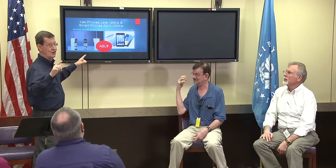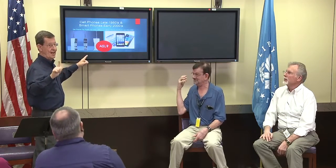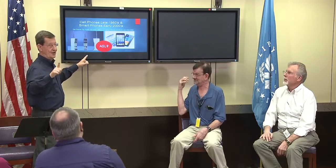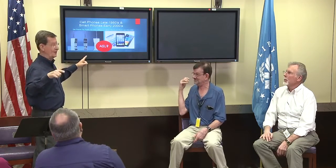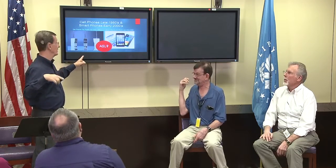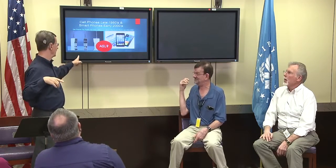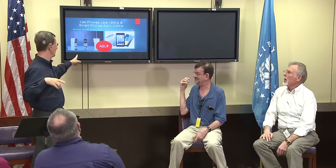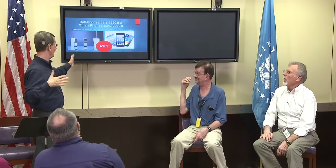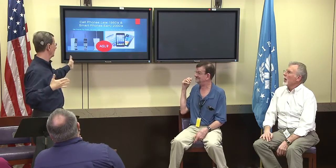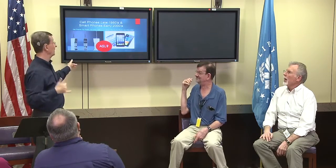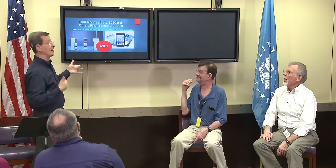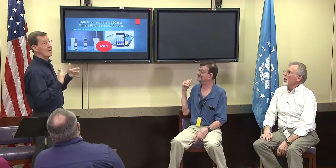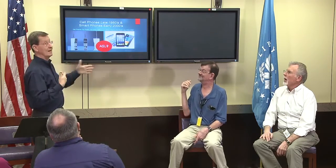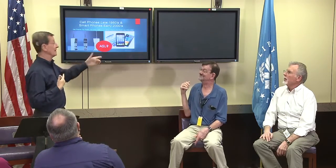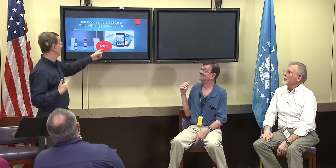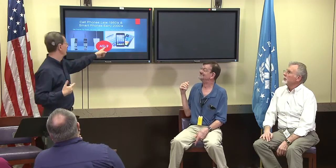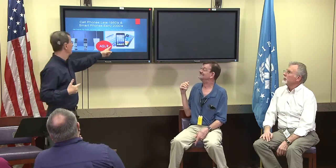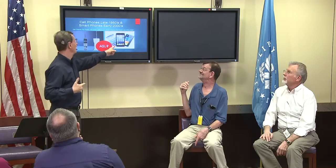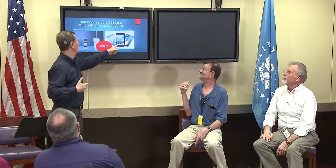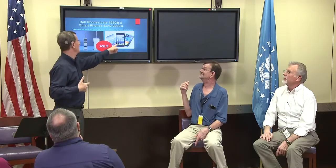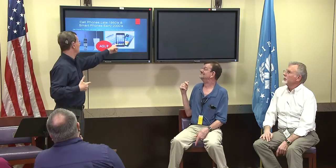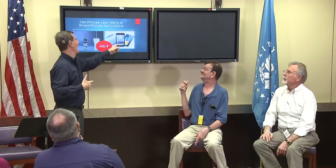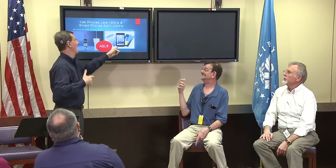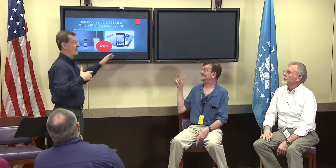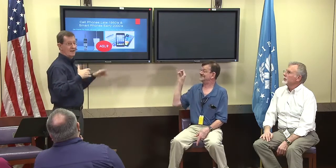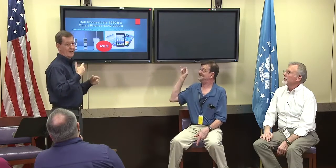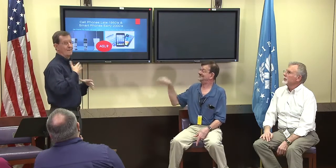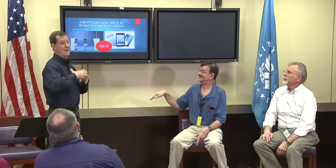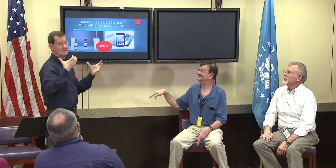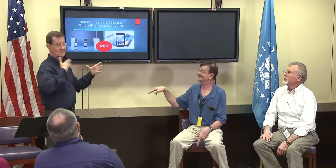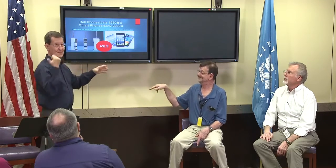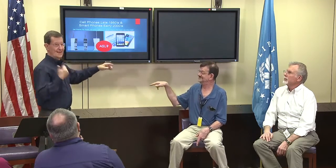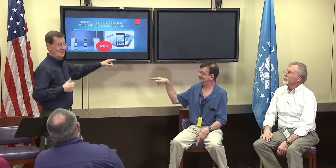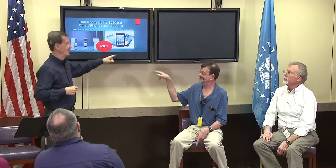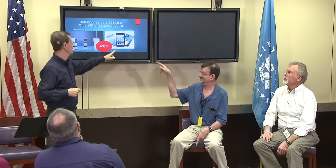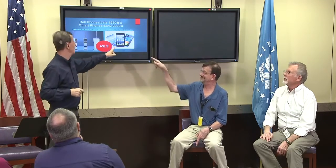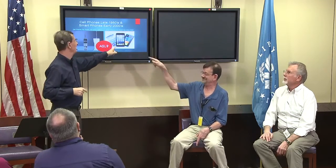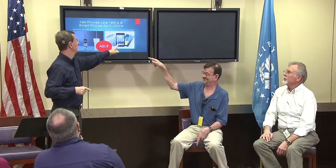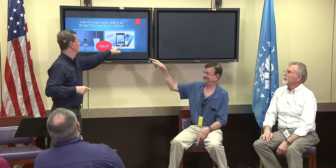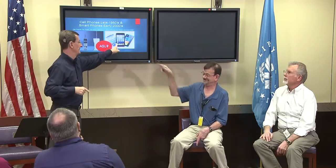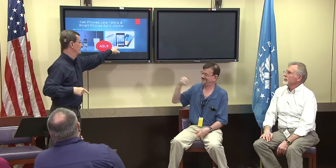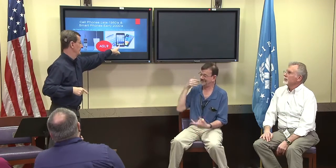Okay. So there's another sign, but I'm going to use that a little bit later in the presentation and then this,